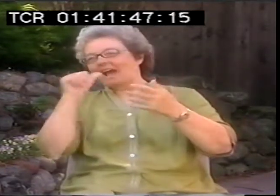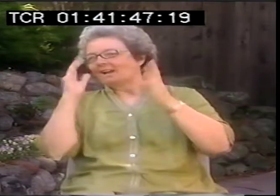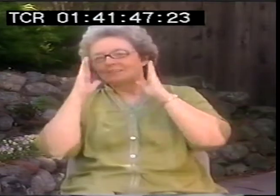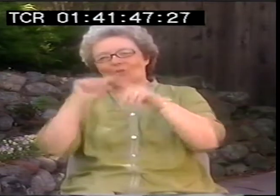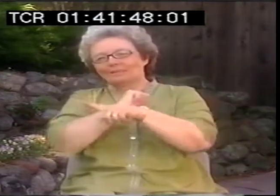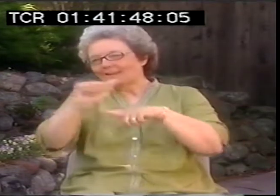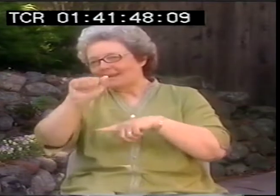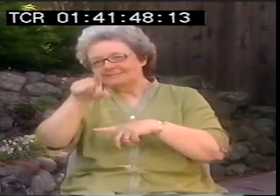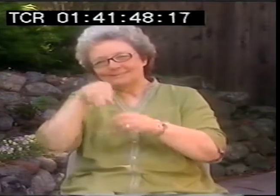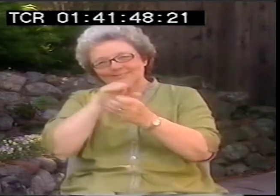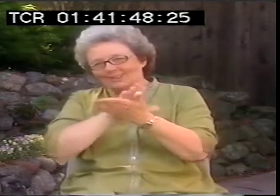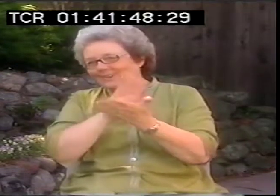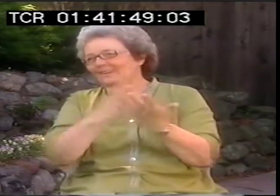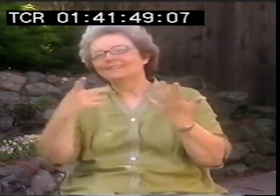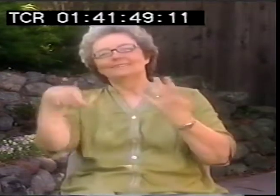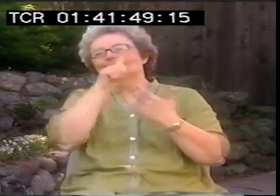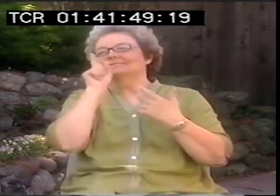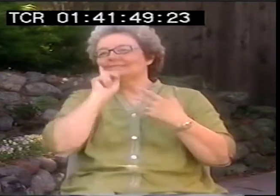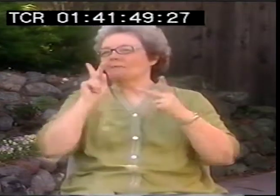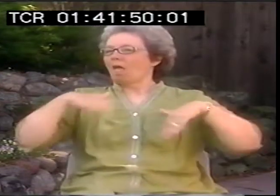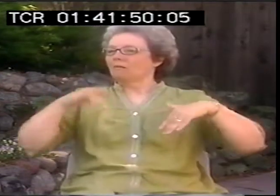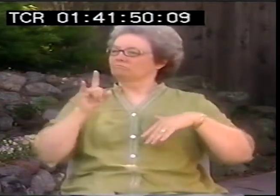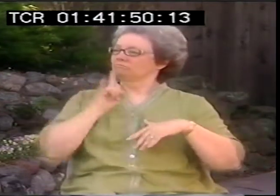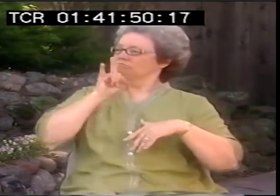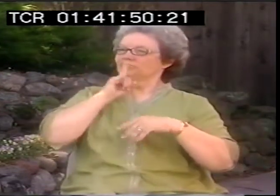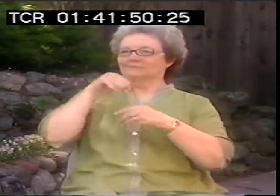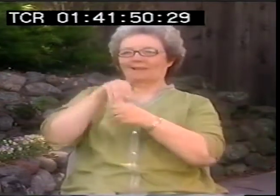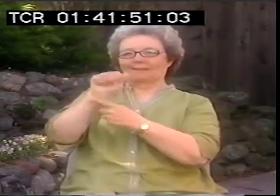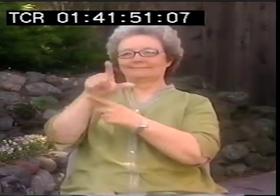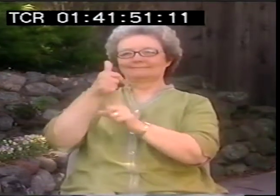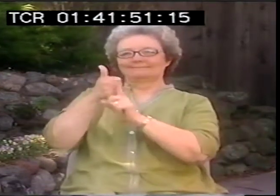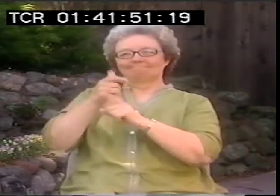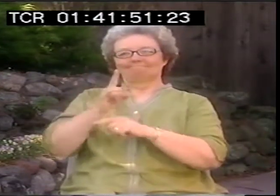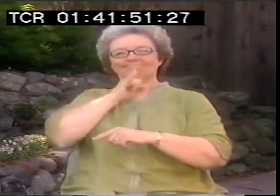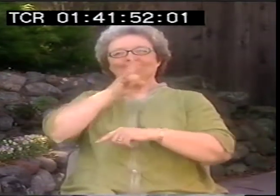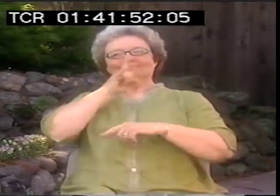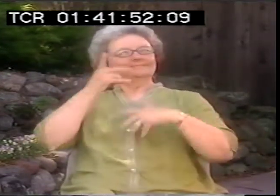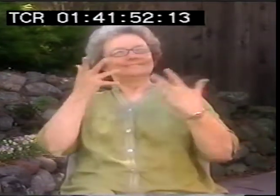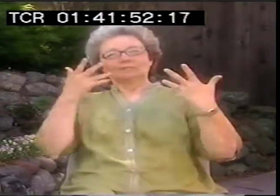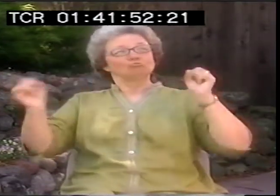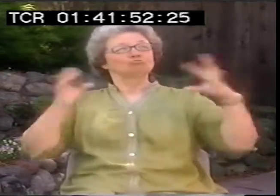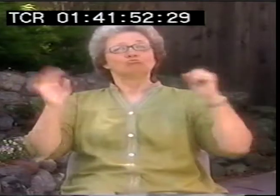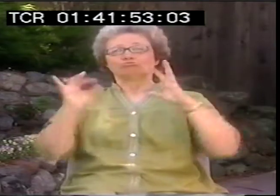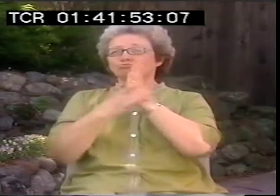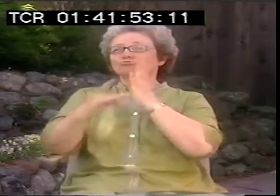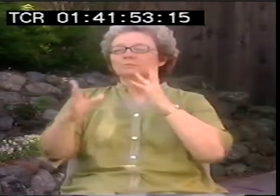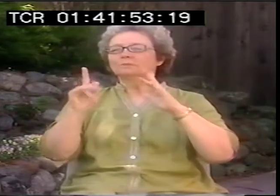and how ASL has been denigrated, ASL was never regarded as a sophisticated language that was analyzed